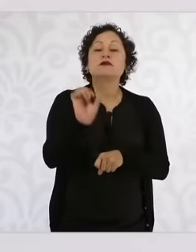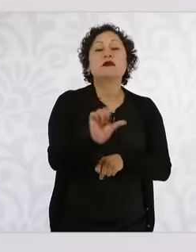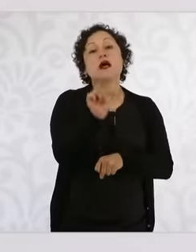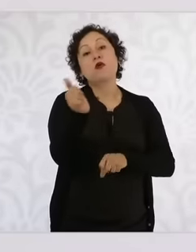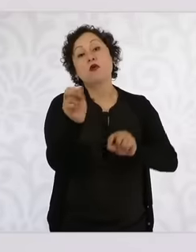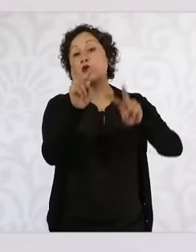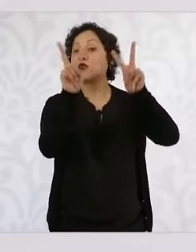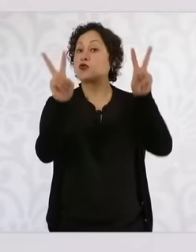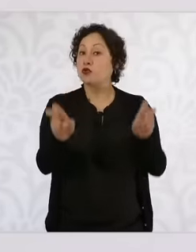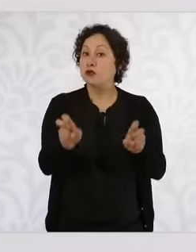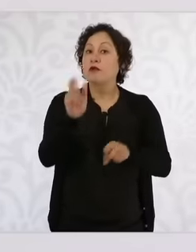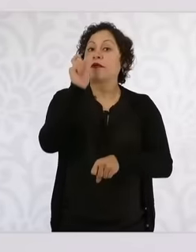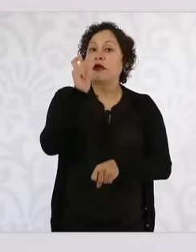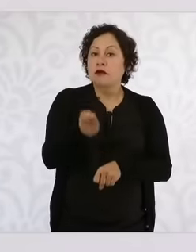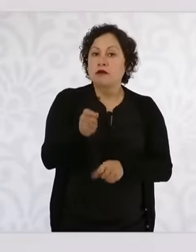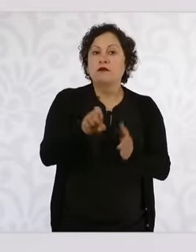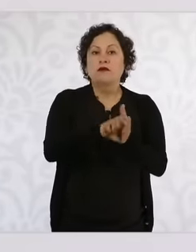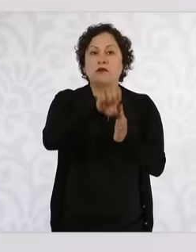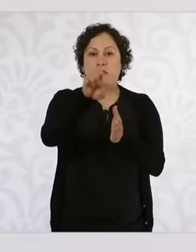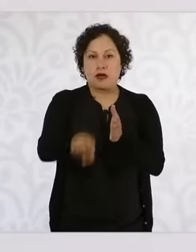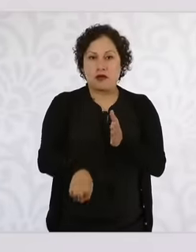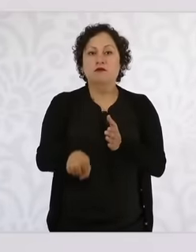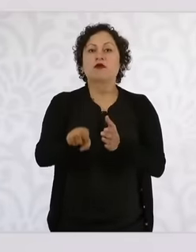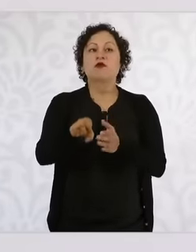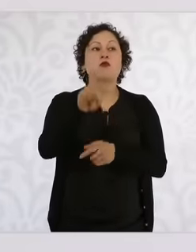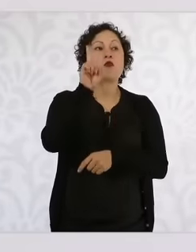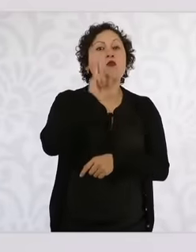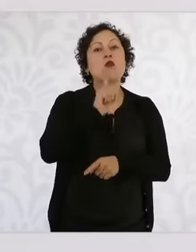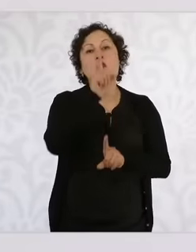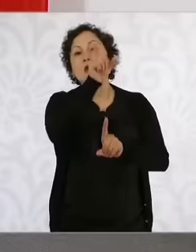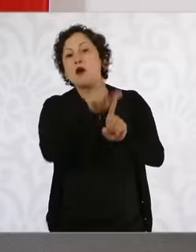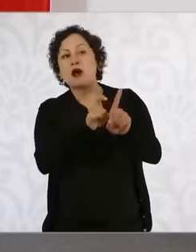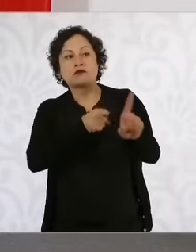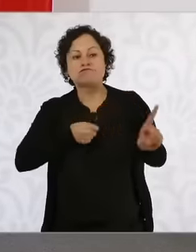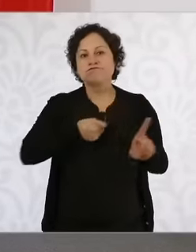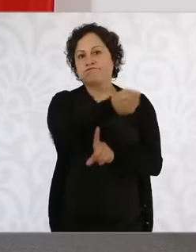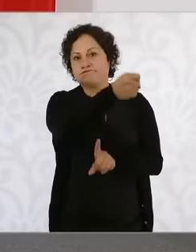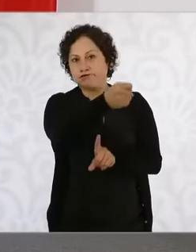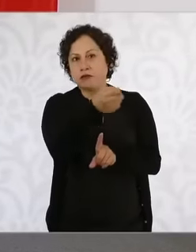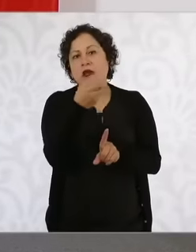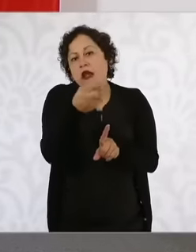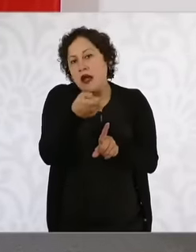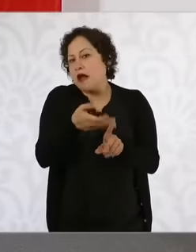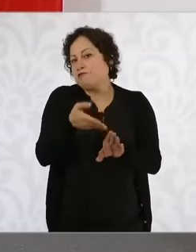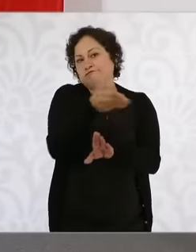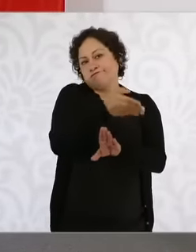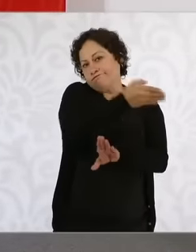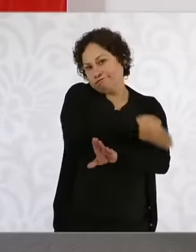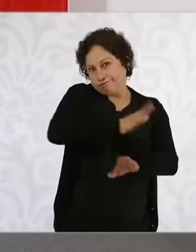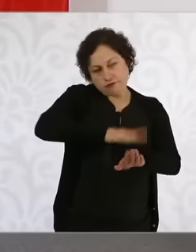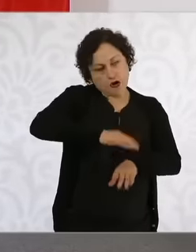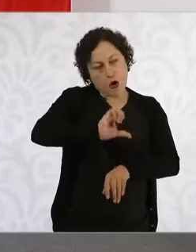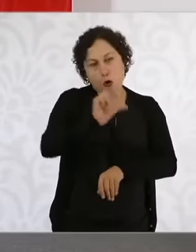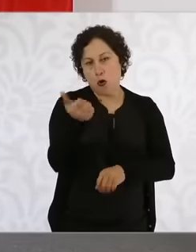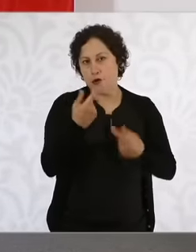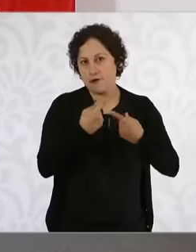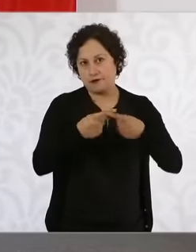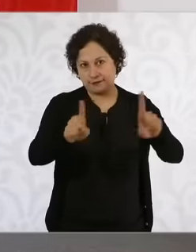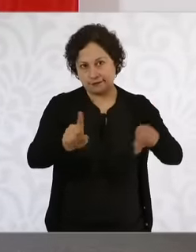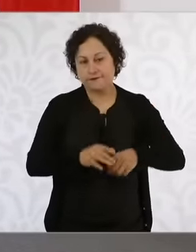also has other origins, so in both cases there is a plan, it is part of the plan to address